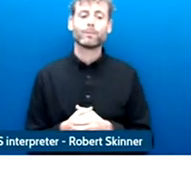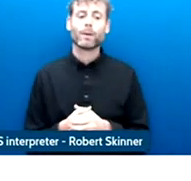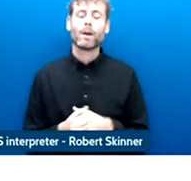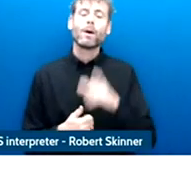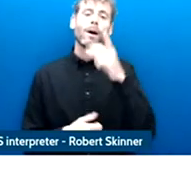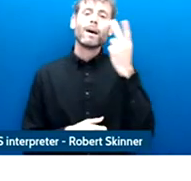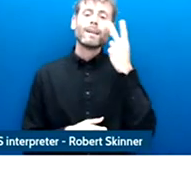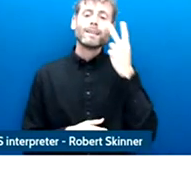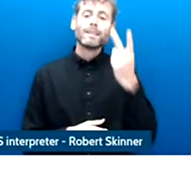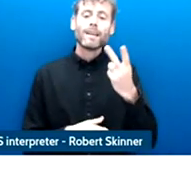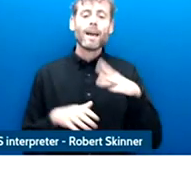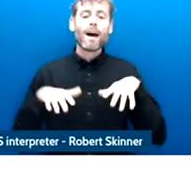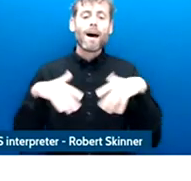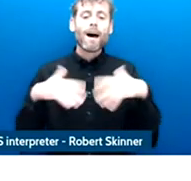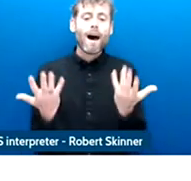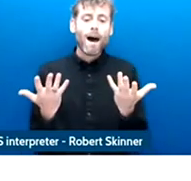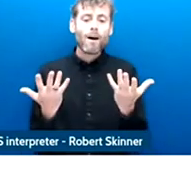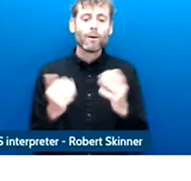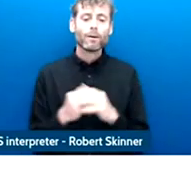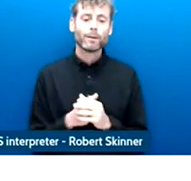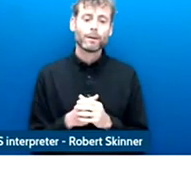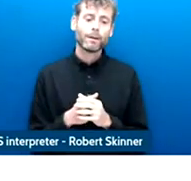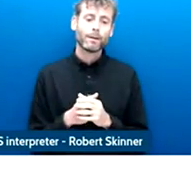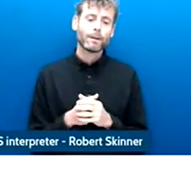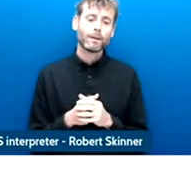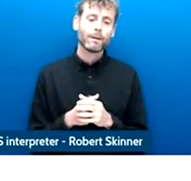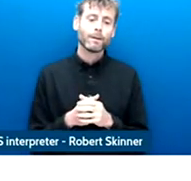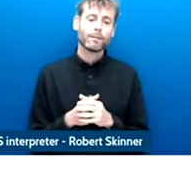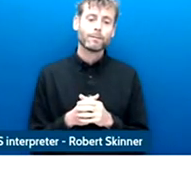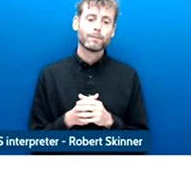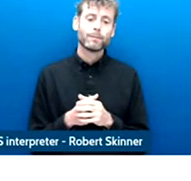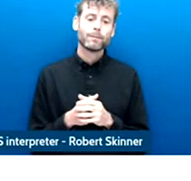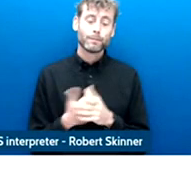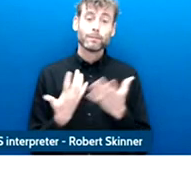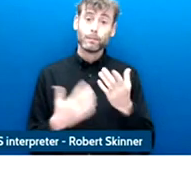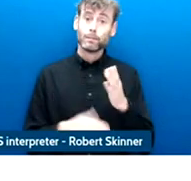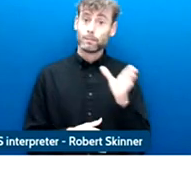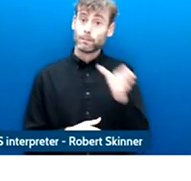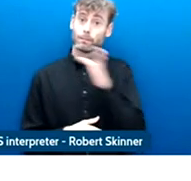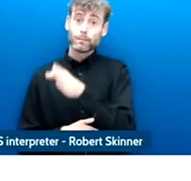contexts and again if you good and look at the insights from the survey